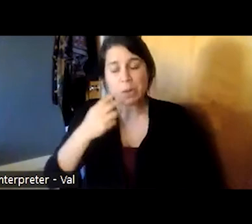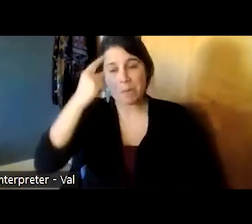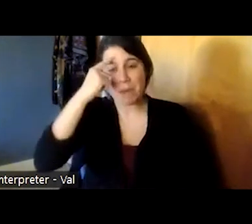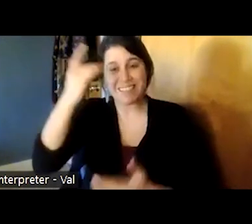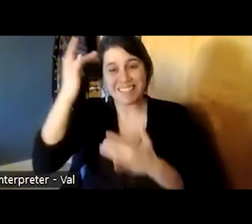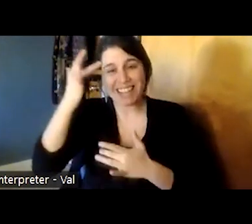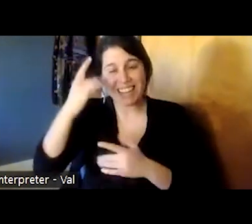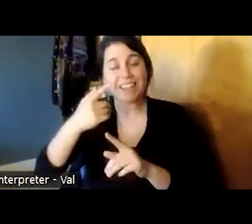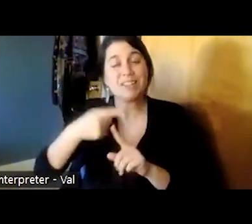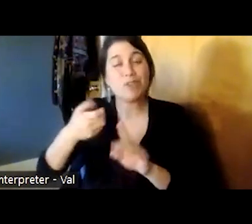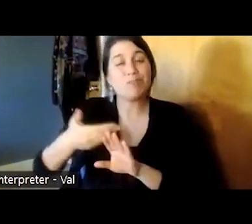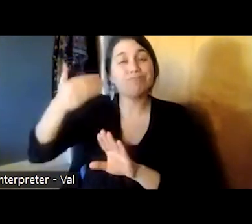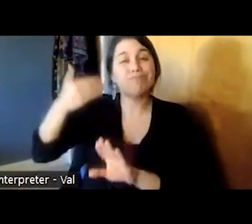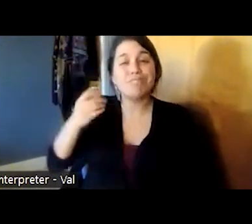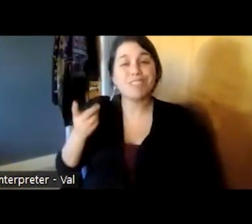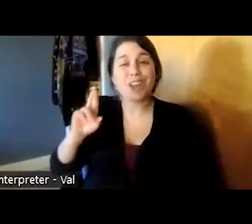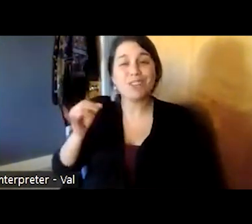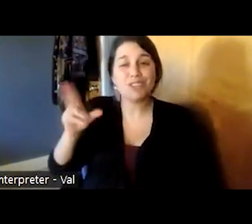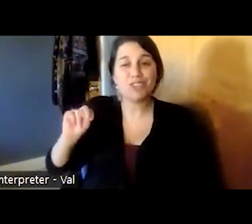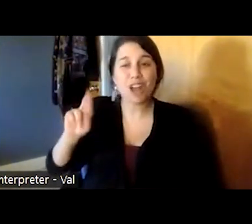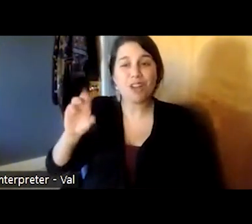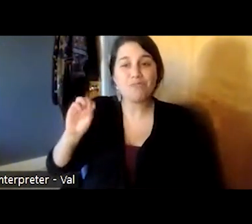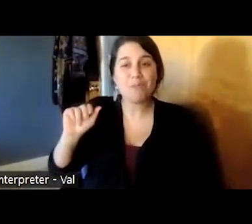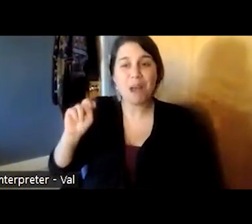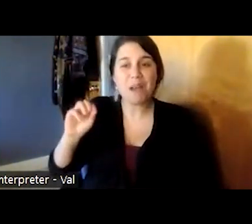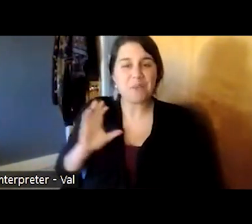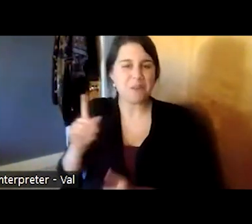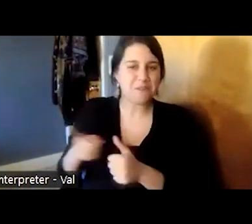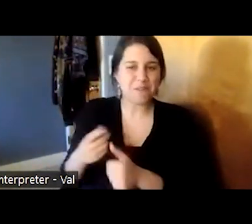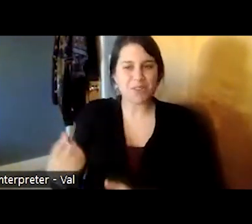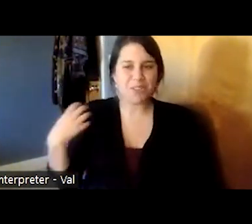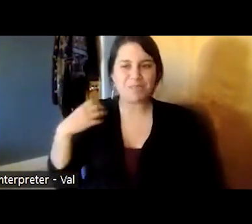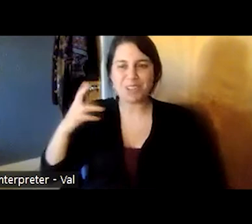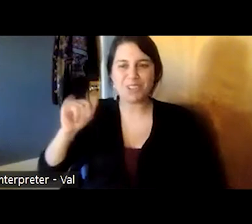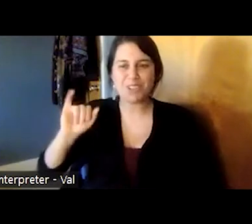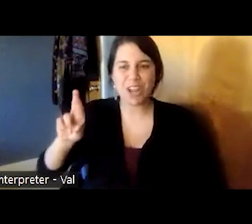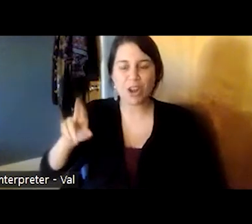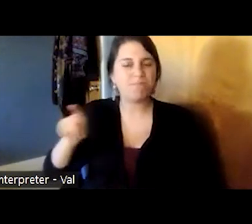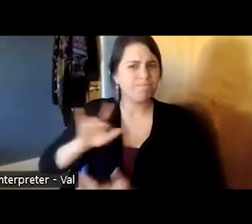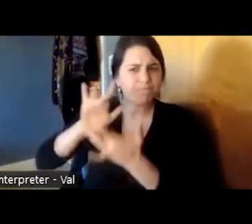romano our first chair he reached out to the state hospital and developed one of the first